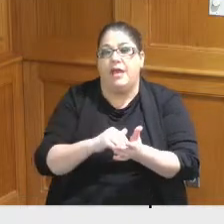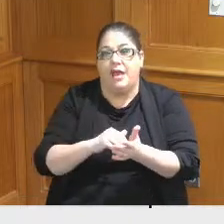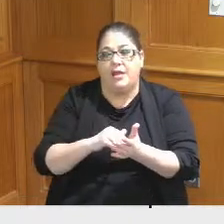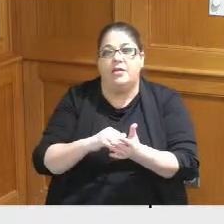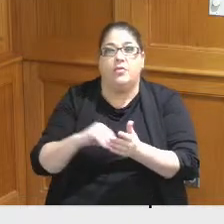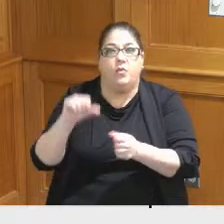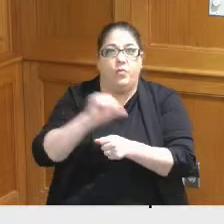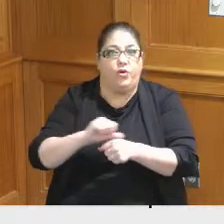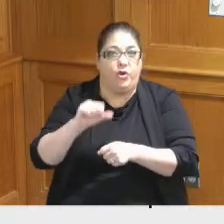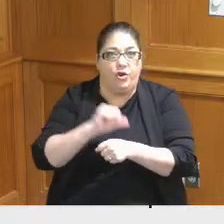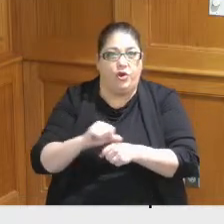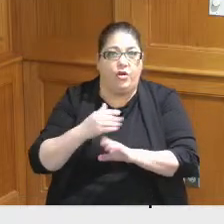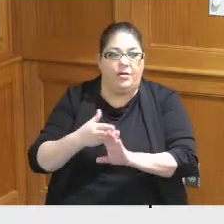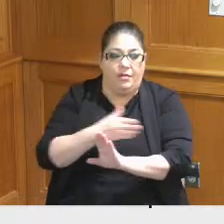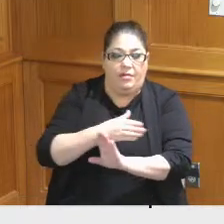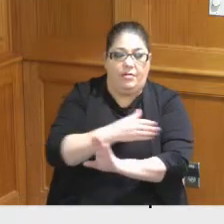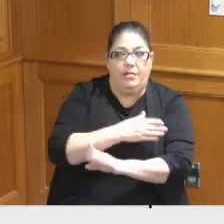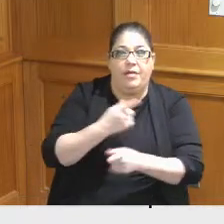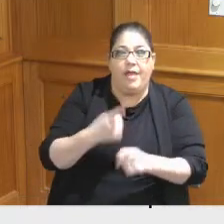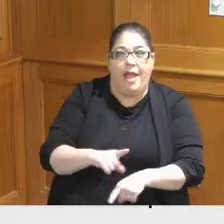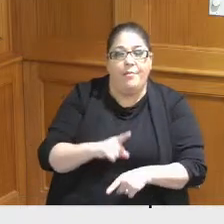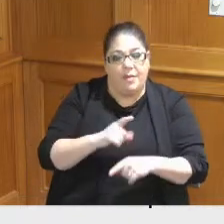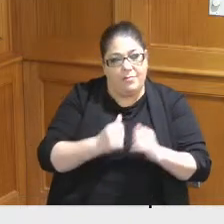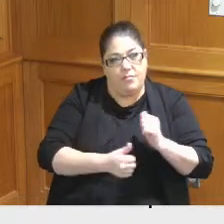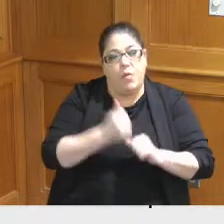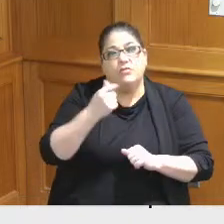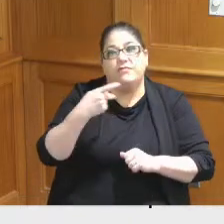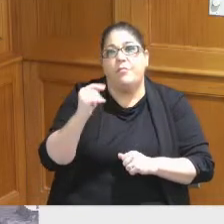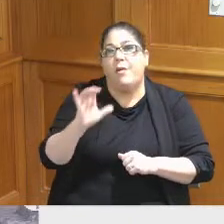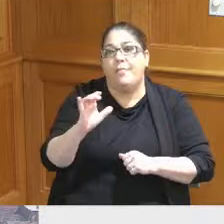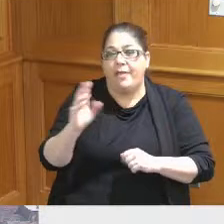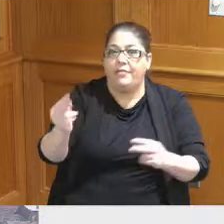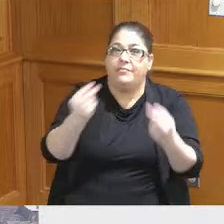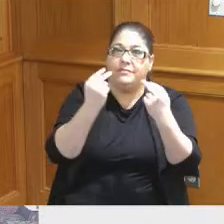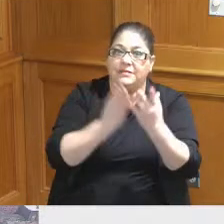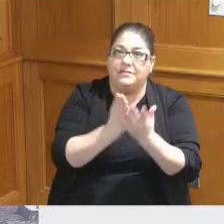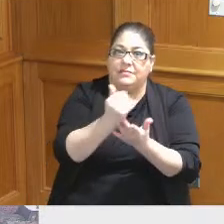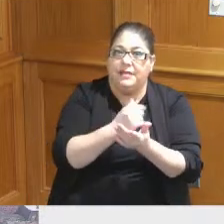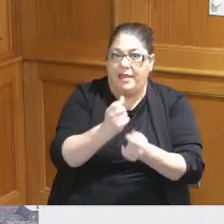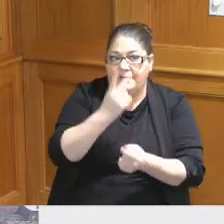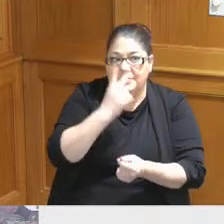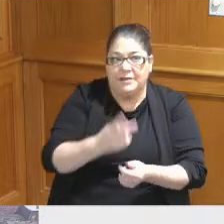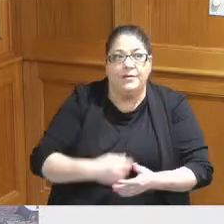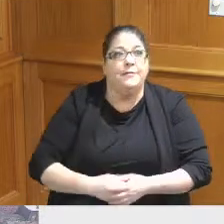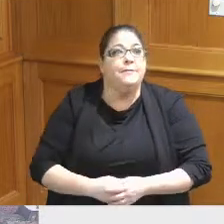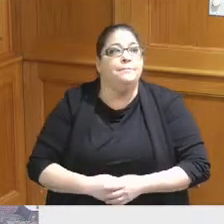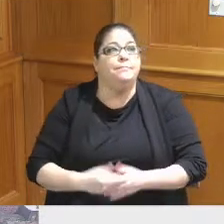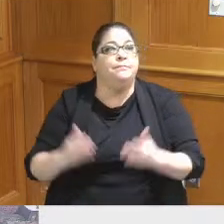that regard and we want to make sure the status of that work is vetted publicly Leslie this is a